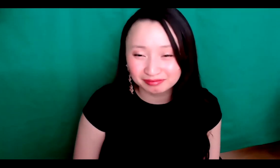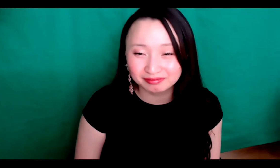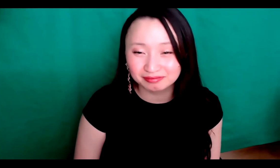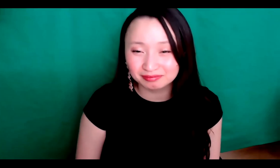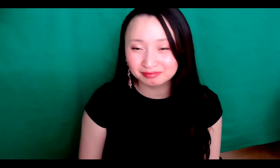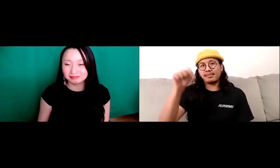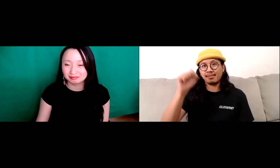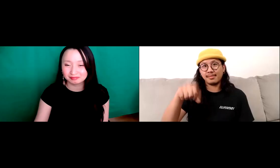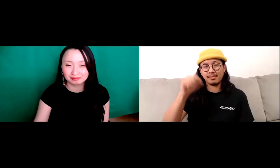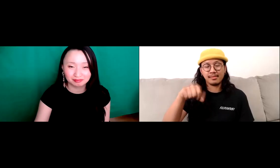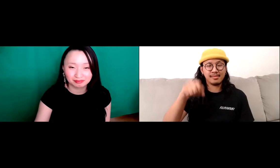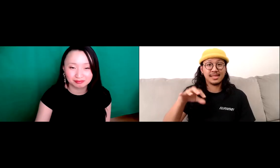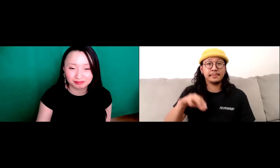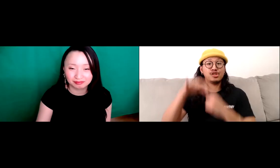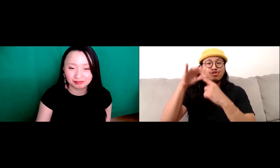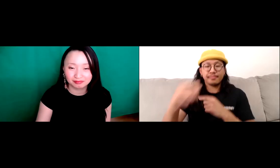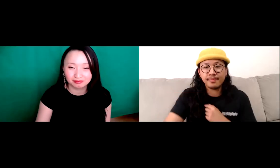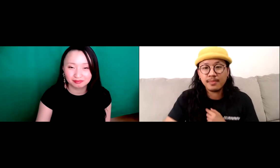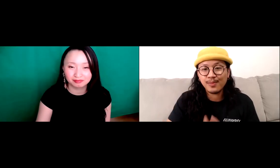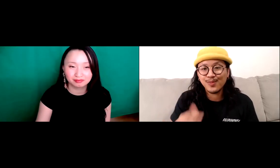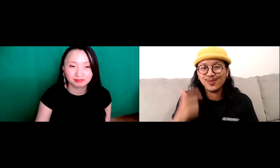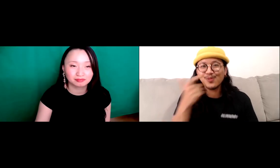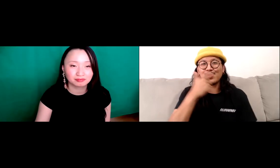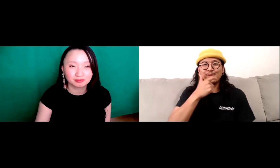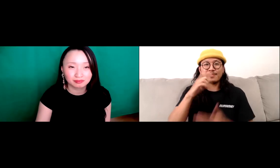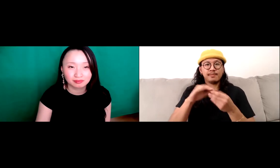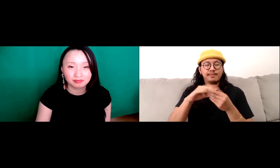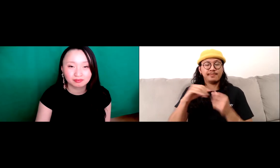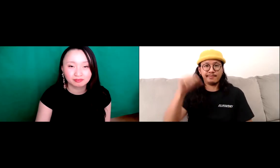Joey. This is Joey.